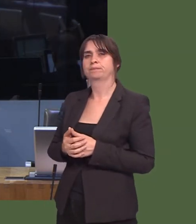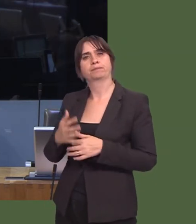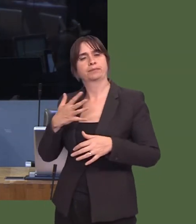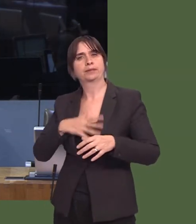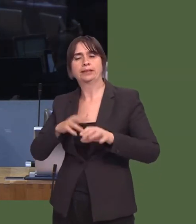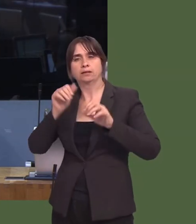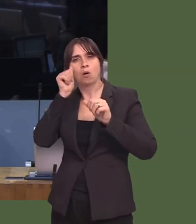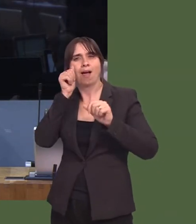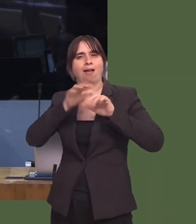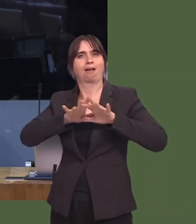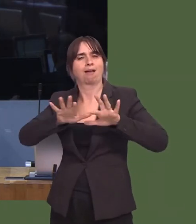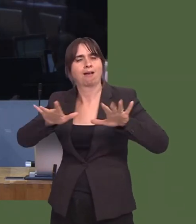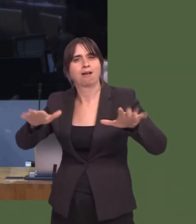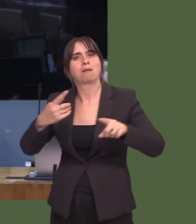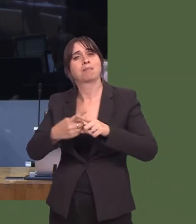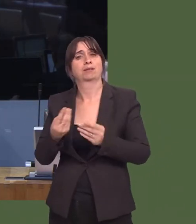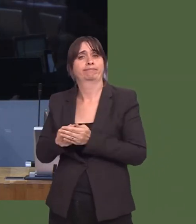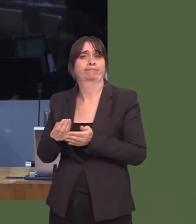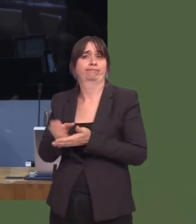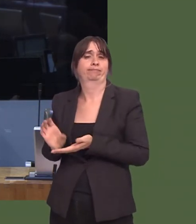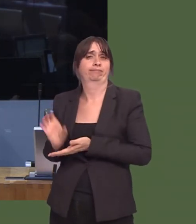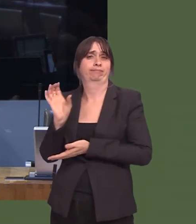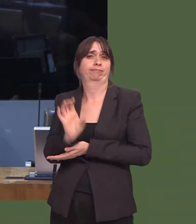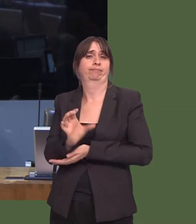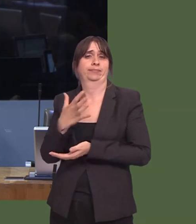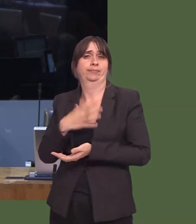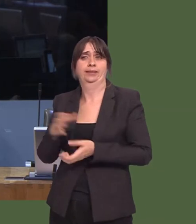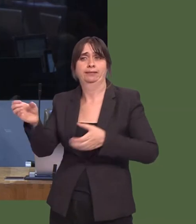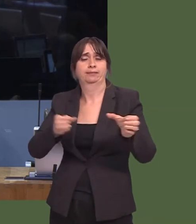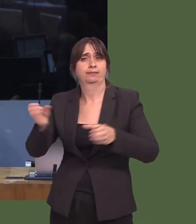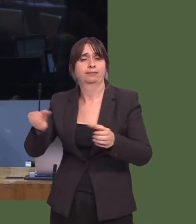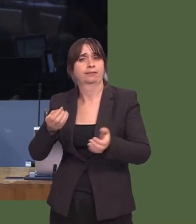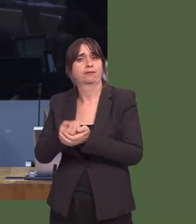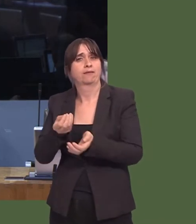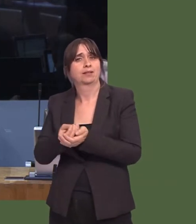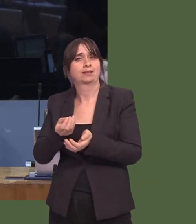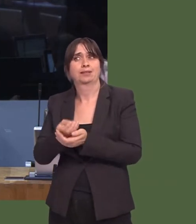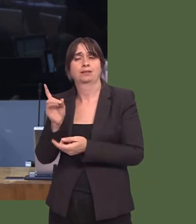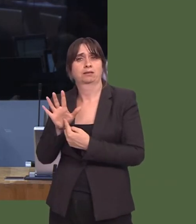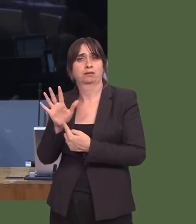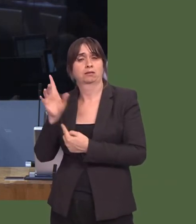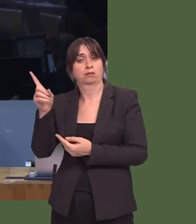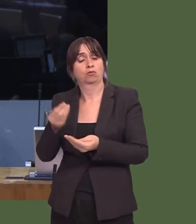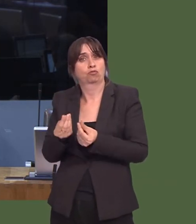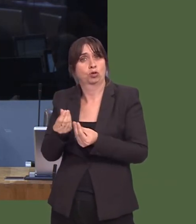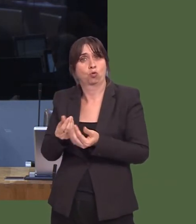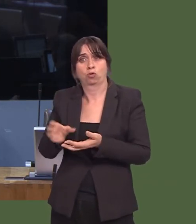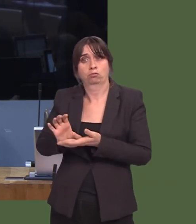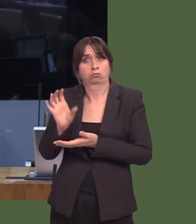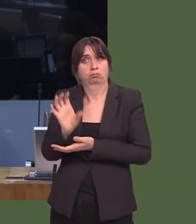wrth gwrs, ‚ buddsoddiad mewn adnoddau a chyllid digonol. O ran yr adnoddau, a ydyír Prif Weinidog yn cytuno ei bod hiín annerbyniol bod Ynys